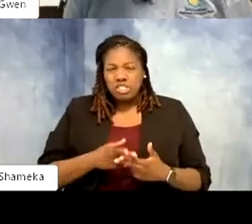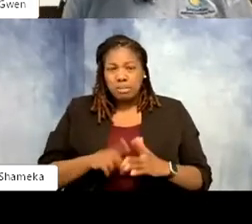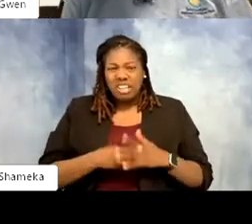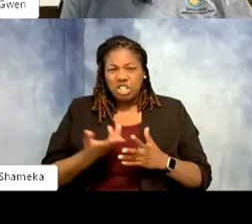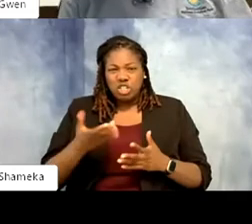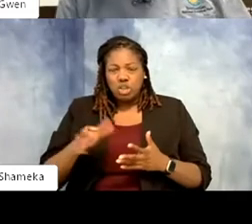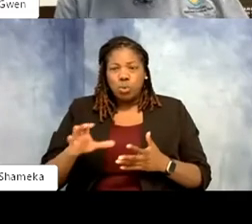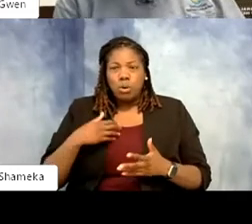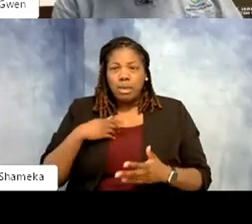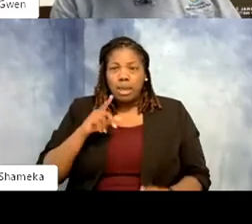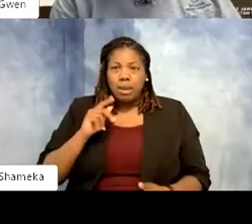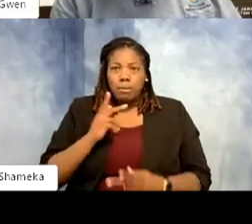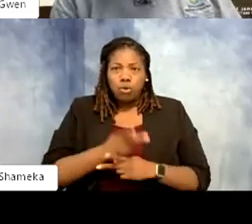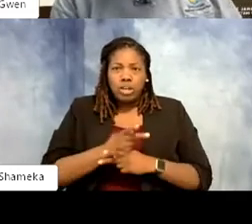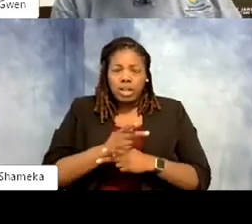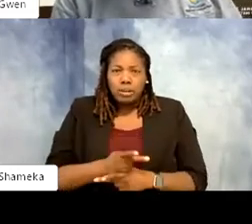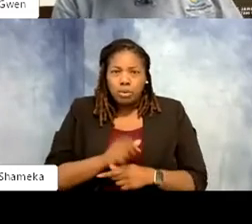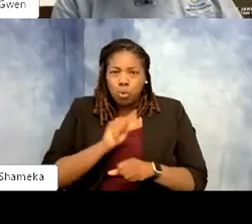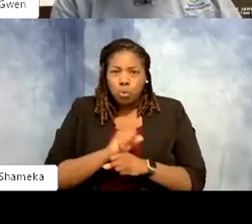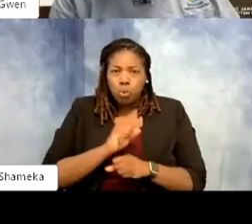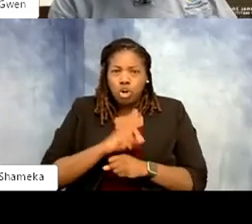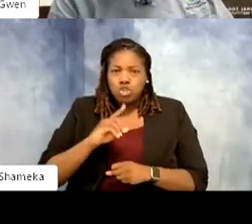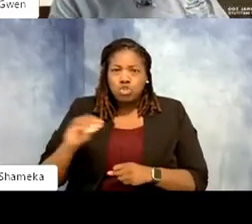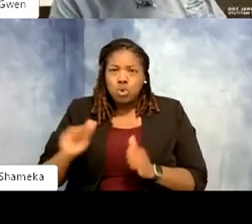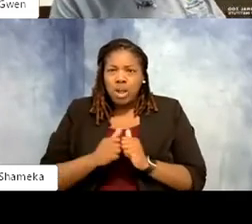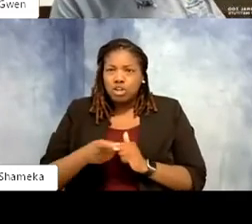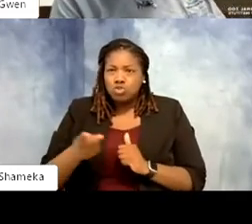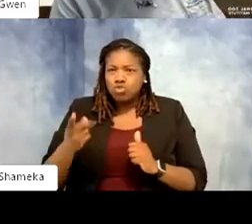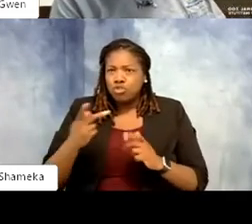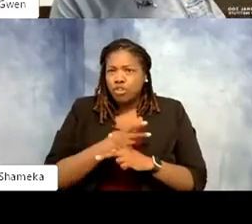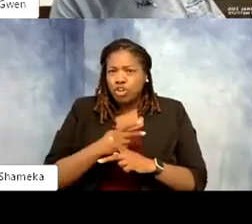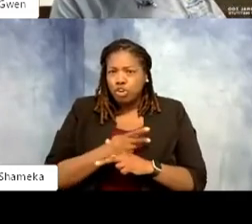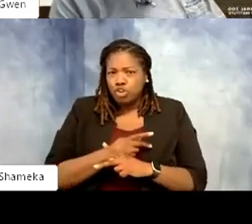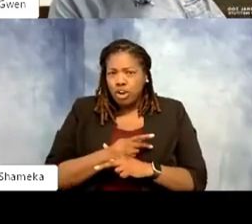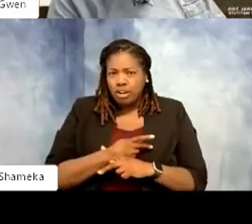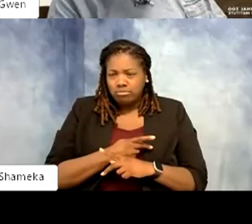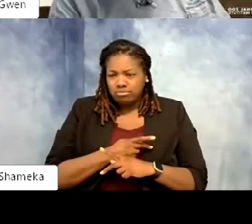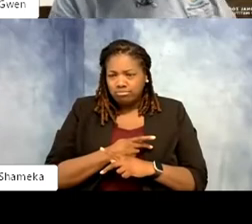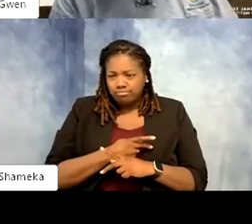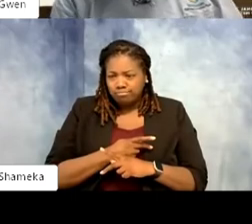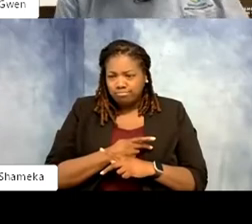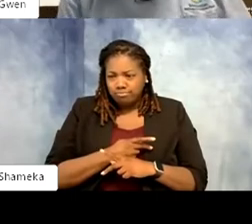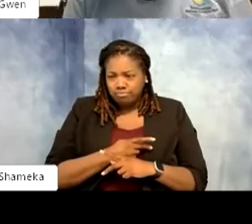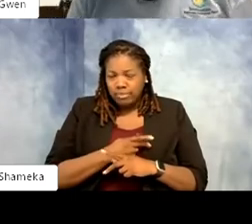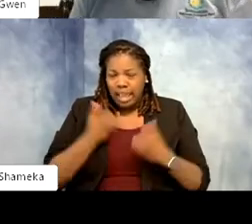necessarily work in a zoo. So how did you find yourself here 30 years later as a birdhouse keeper?